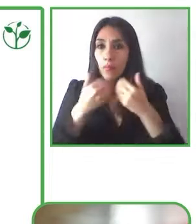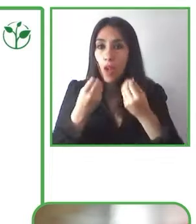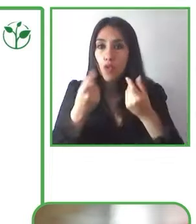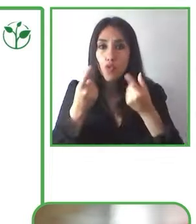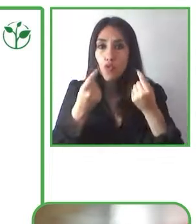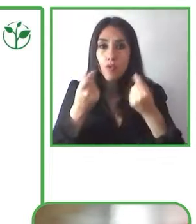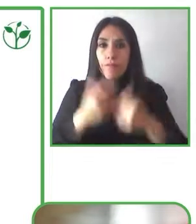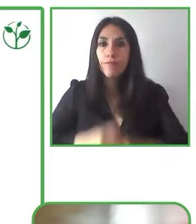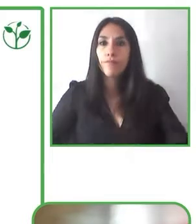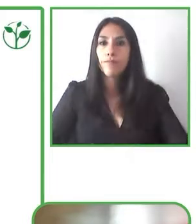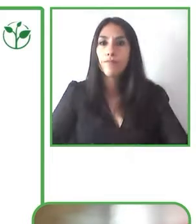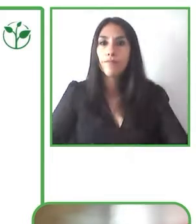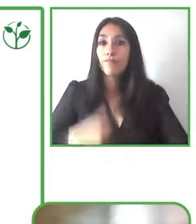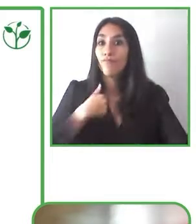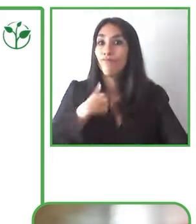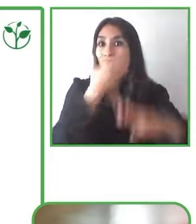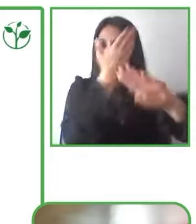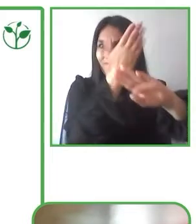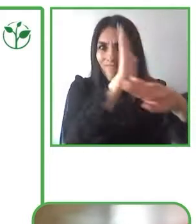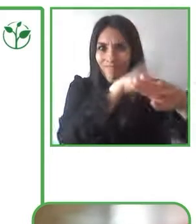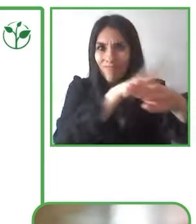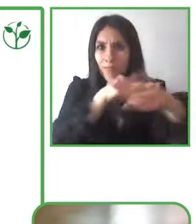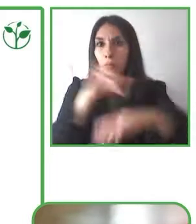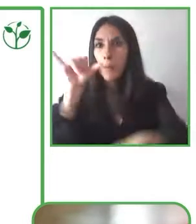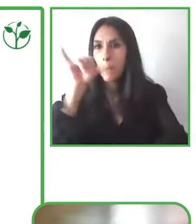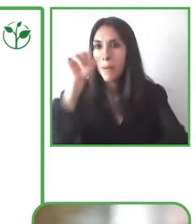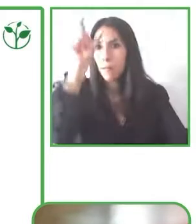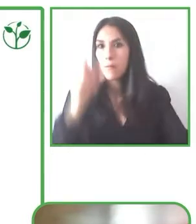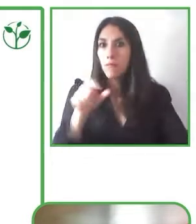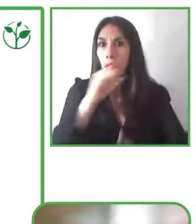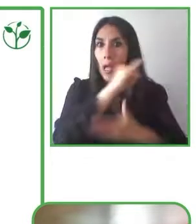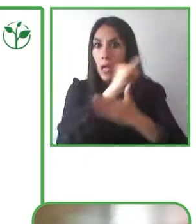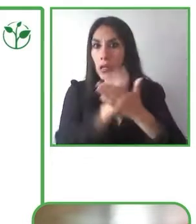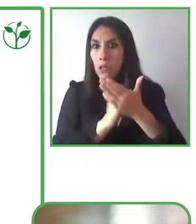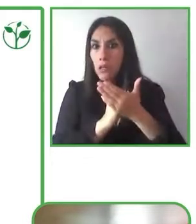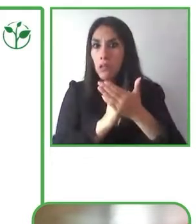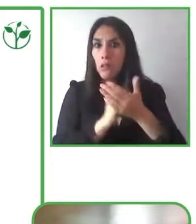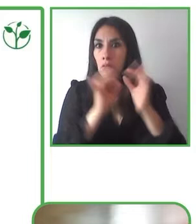We ask artists, museums, and galleries that loan works to